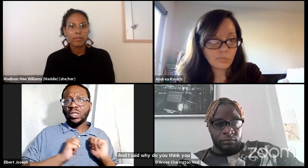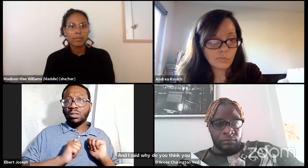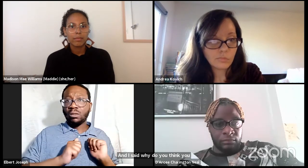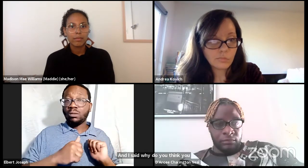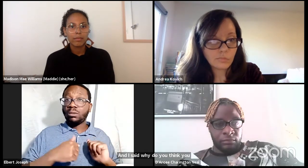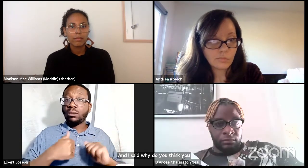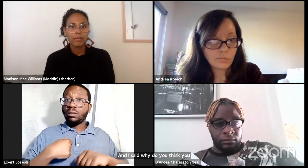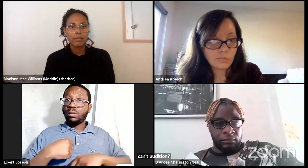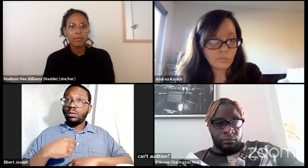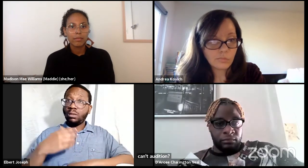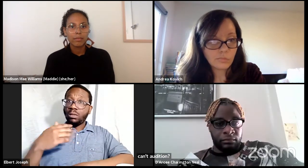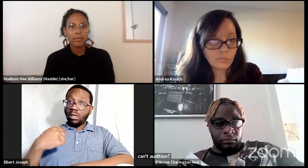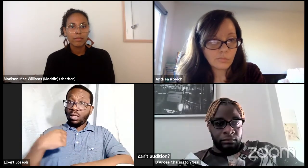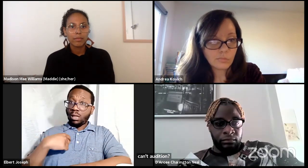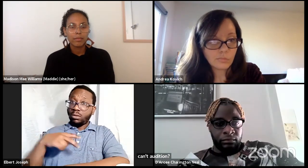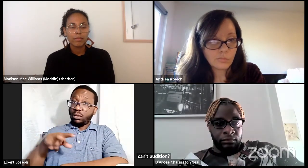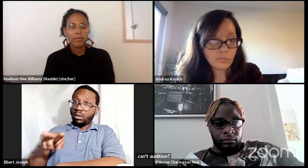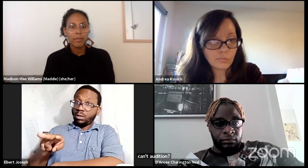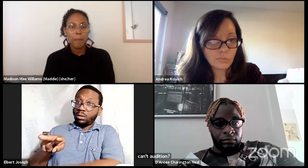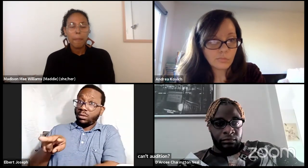someone with cerebral palsy in."